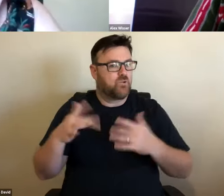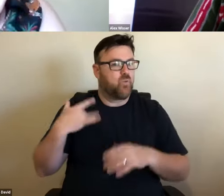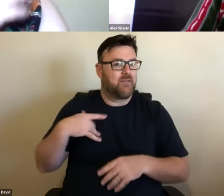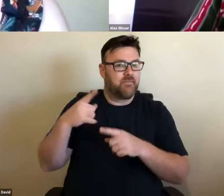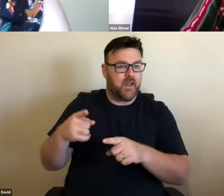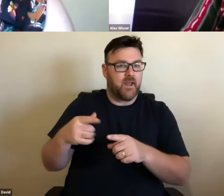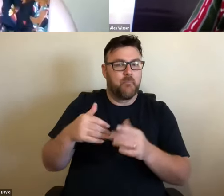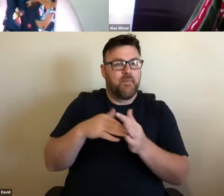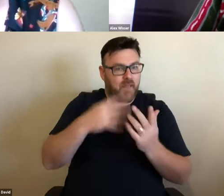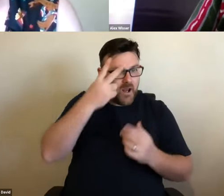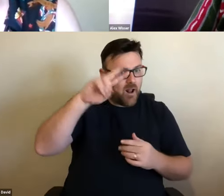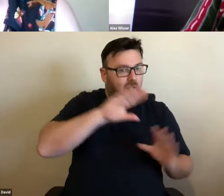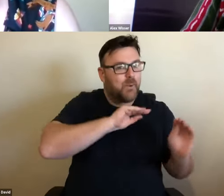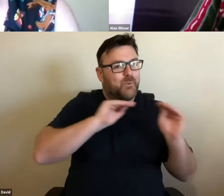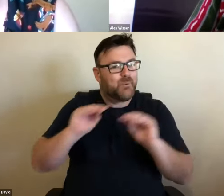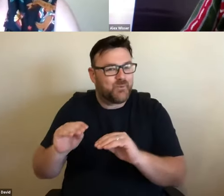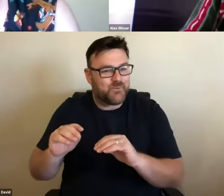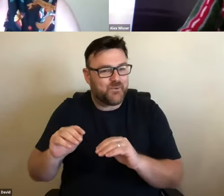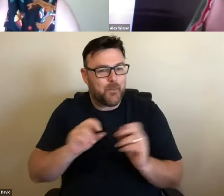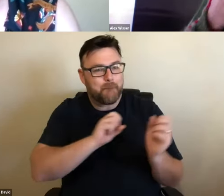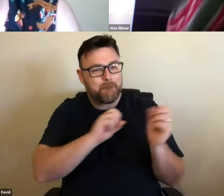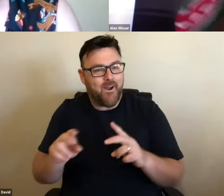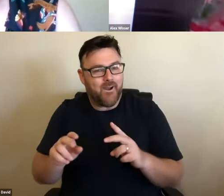Coming back at the festival. Like, I have a very good